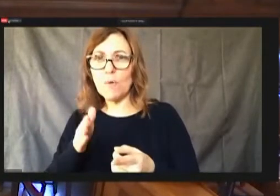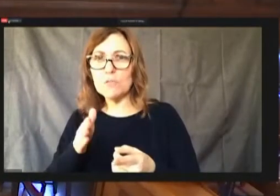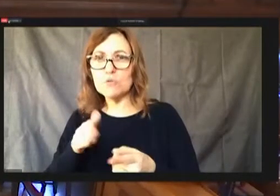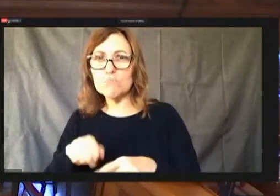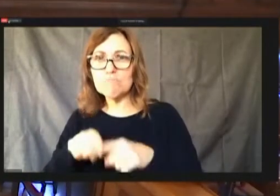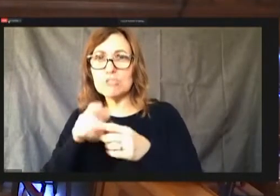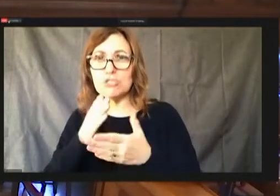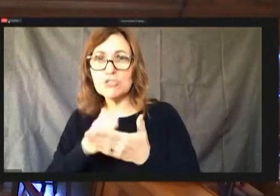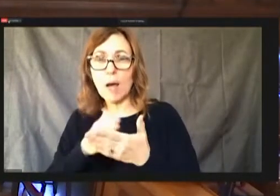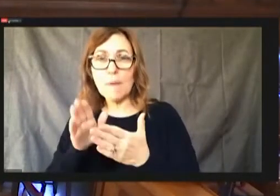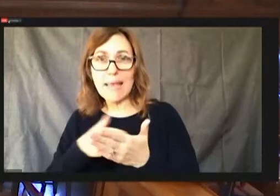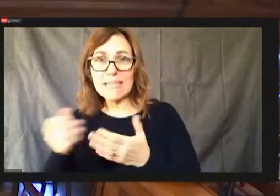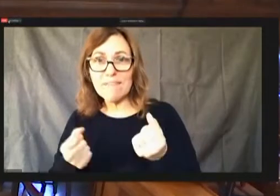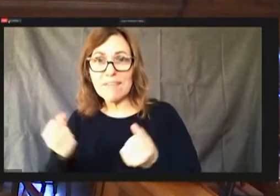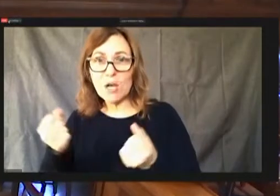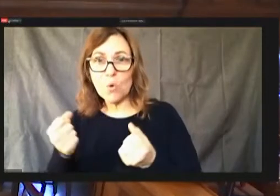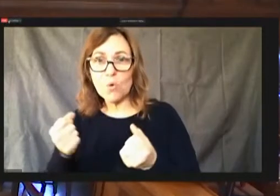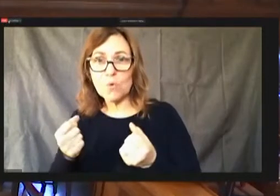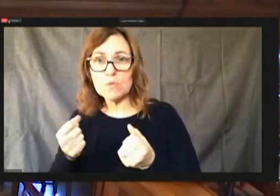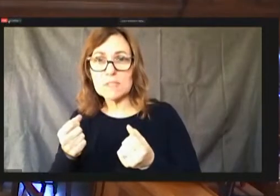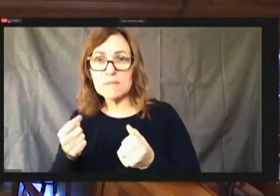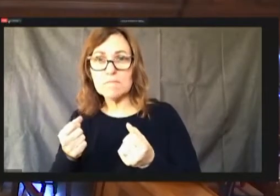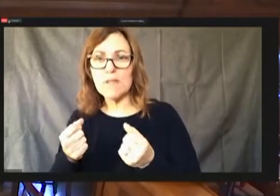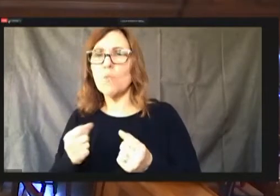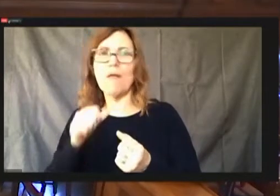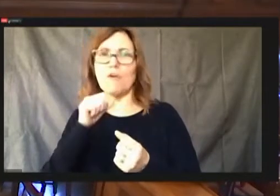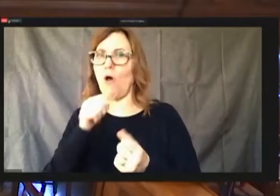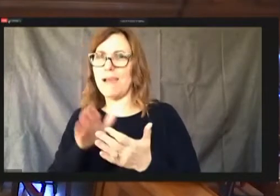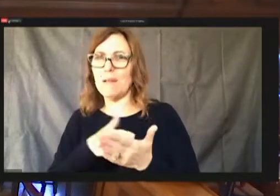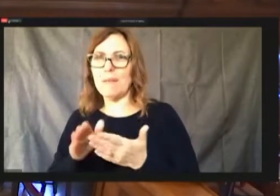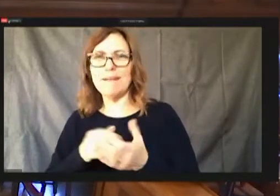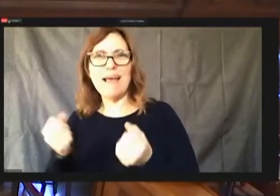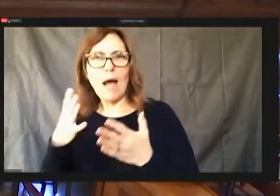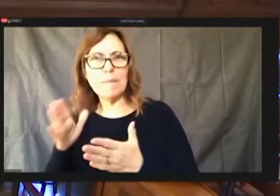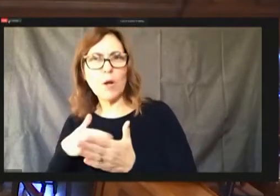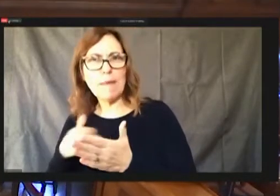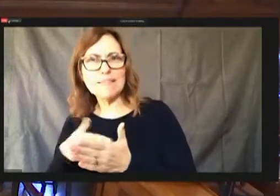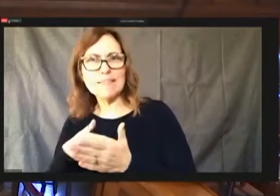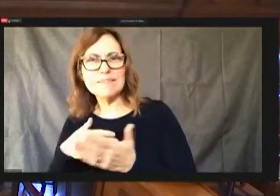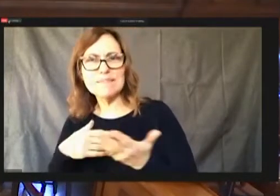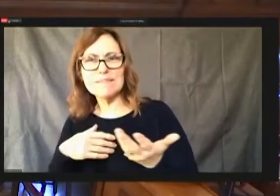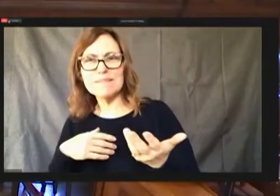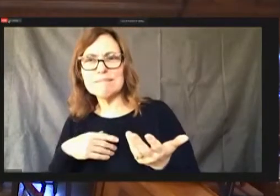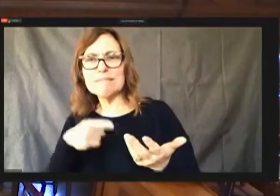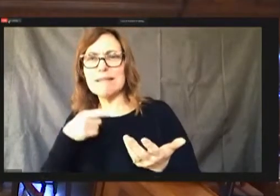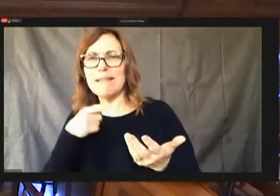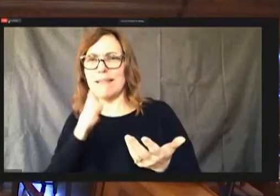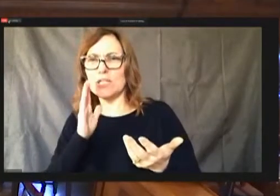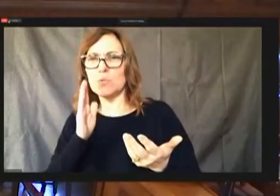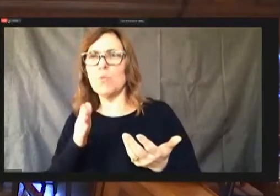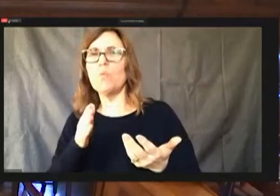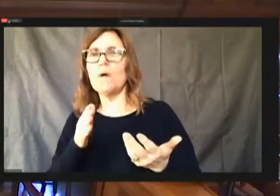I believe how many are painted of these would be the ones that were requested not to be